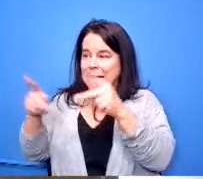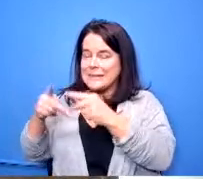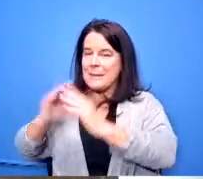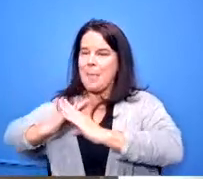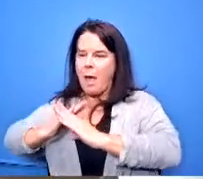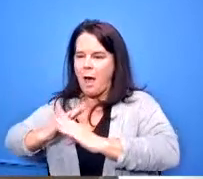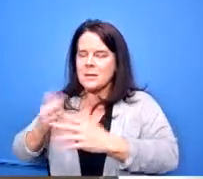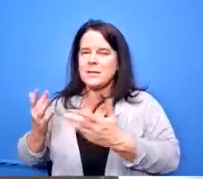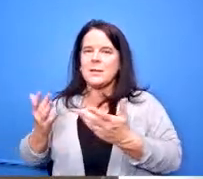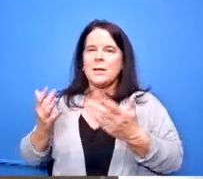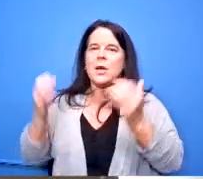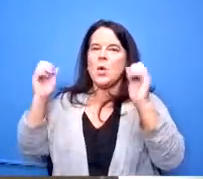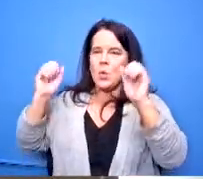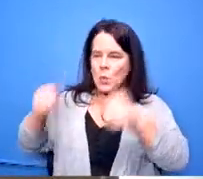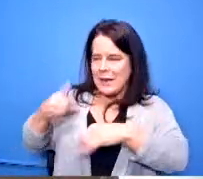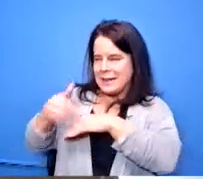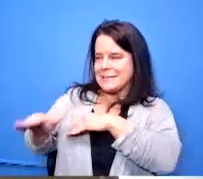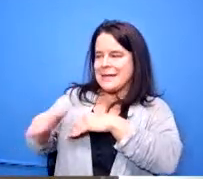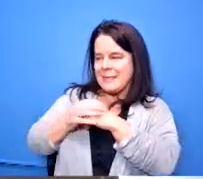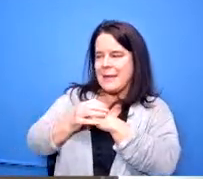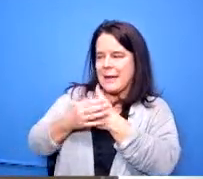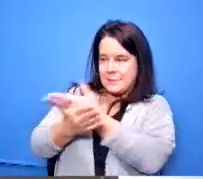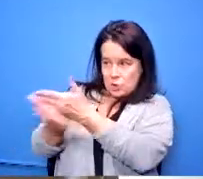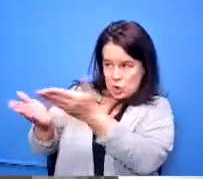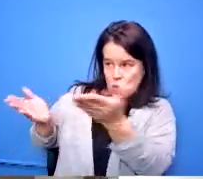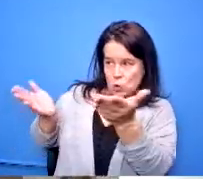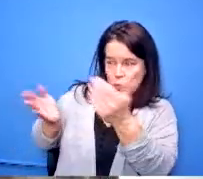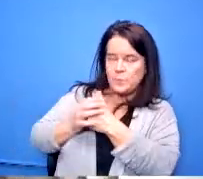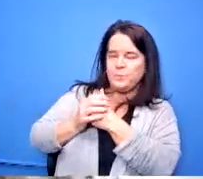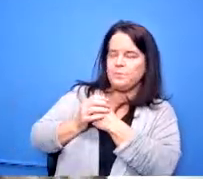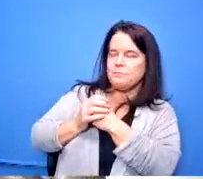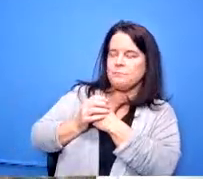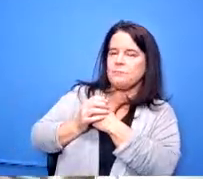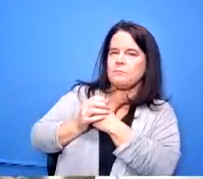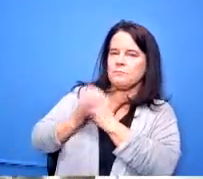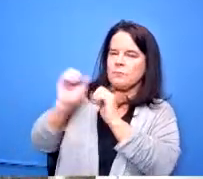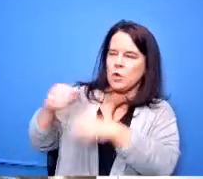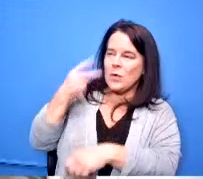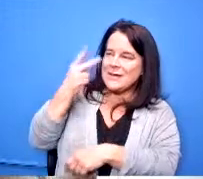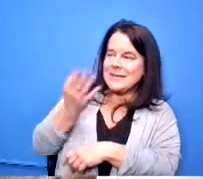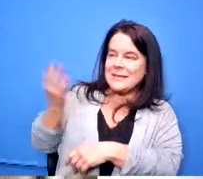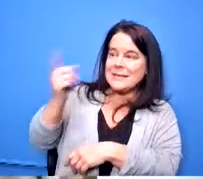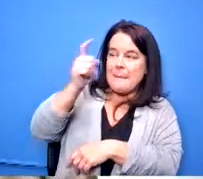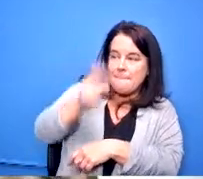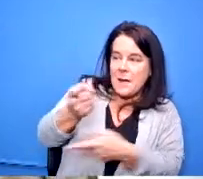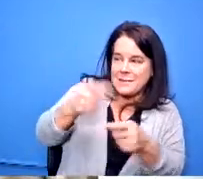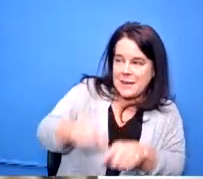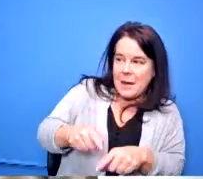send that out to you so you can see the actual things that are must happen to refurbish welcome